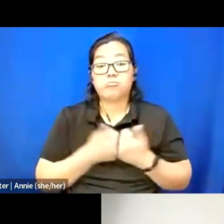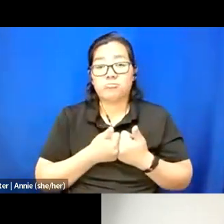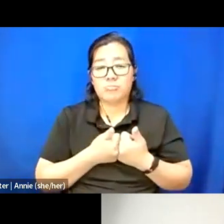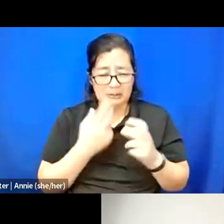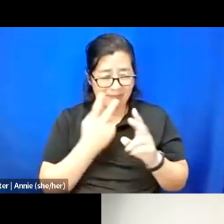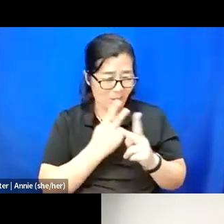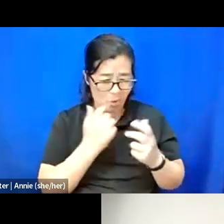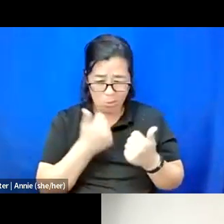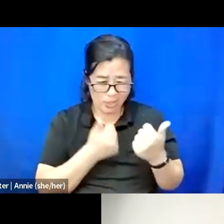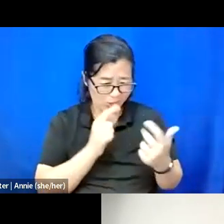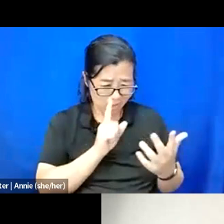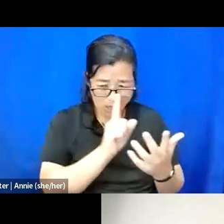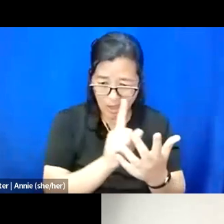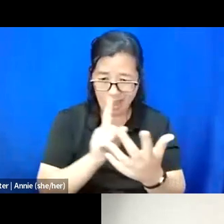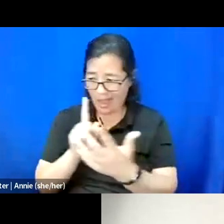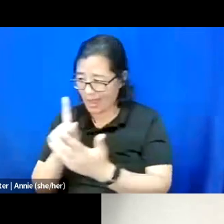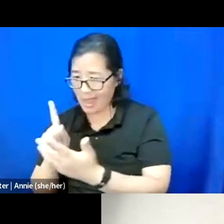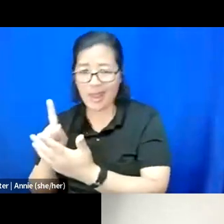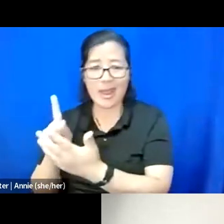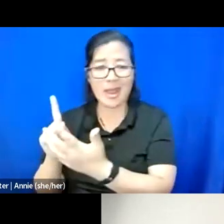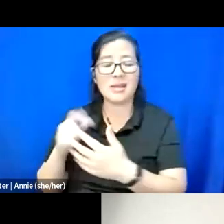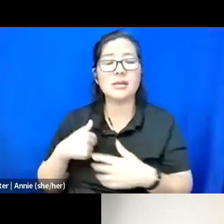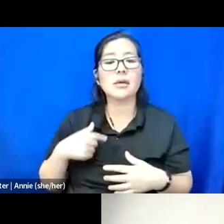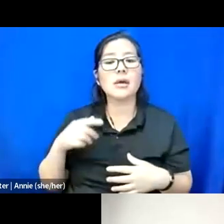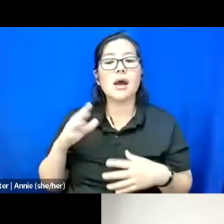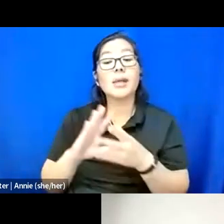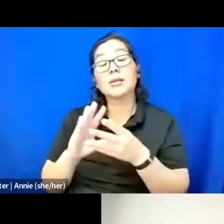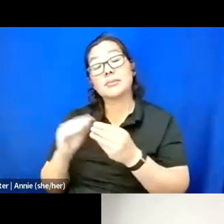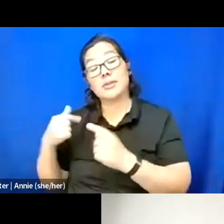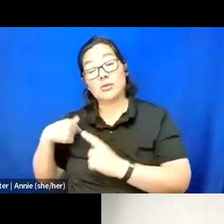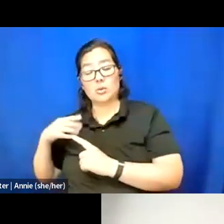Because with -- I mean, I'll at least speak for Black Creative Healing in particular, like,